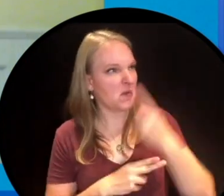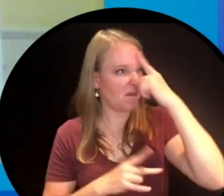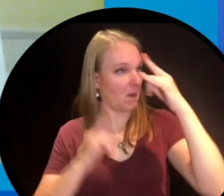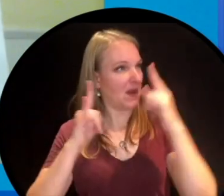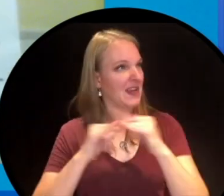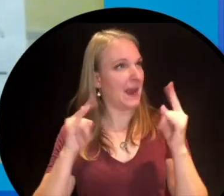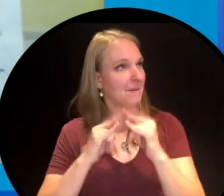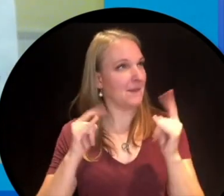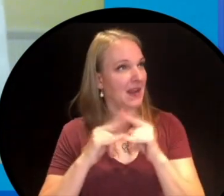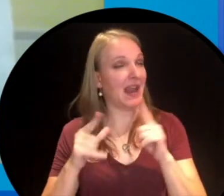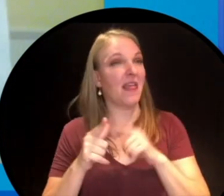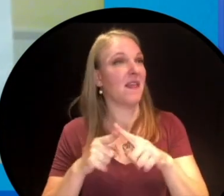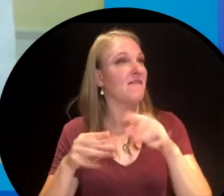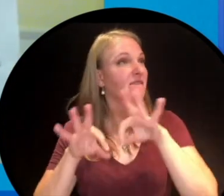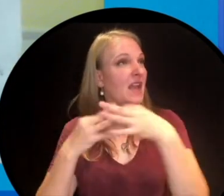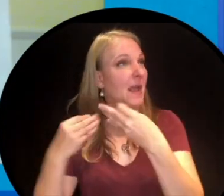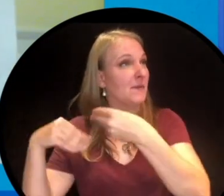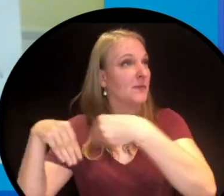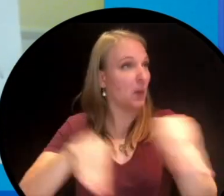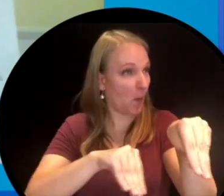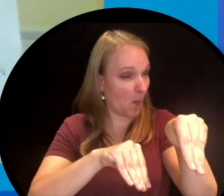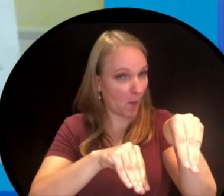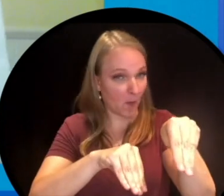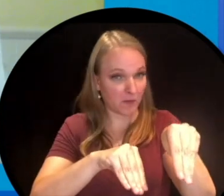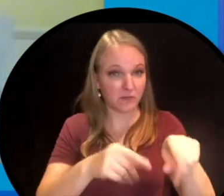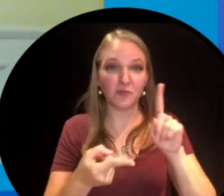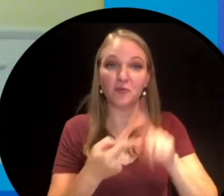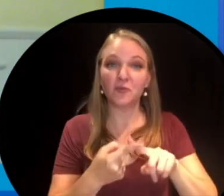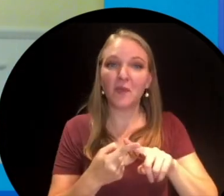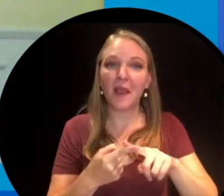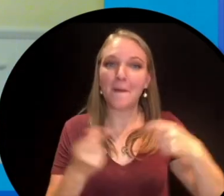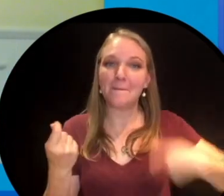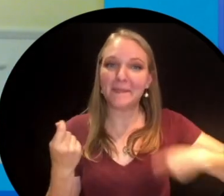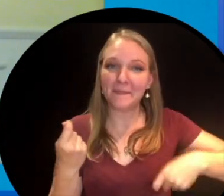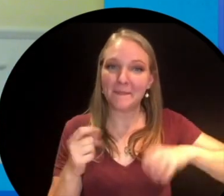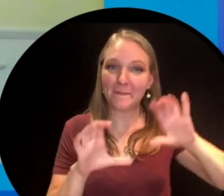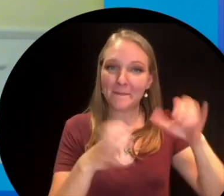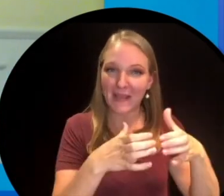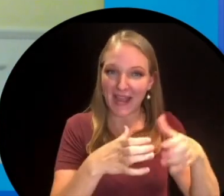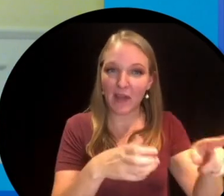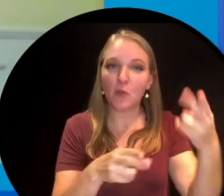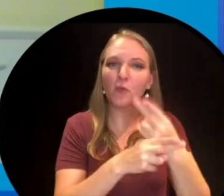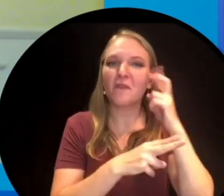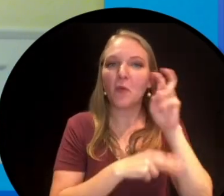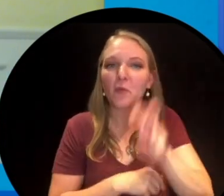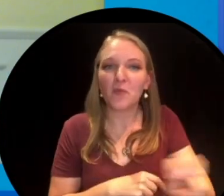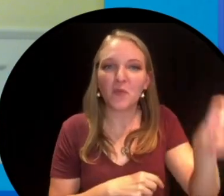van was. They just used it as a camping van and then they sold it. They sold it to a rock band